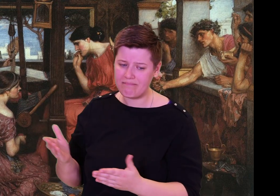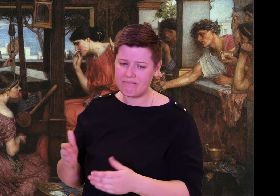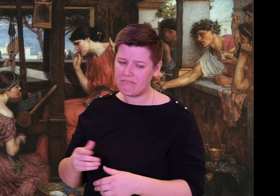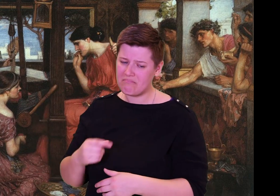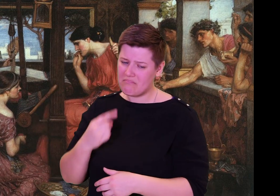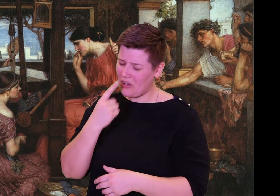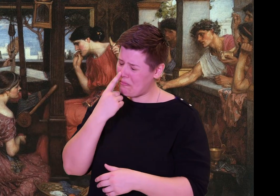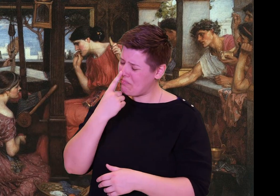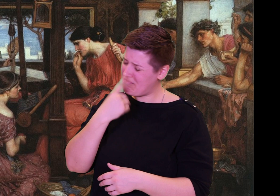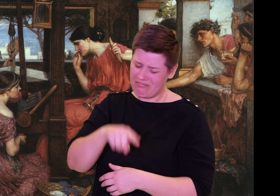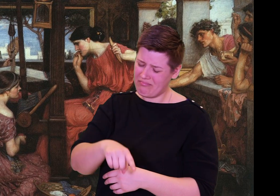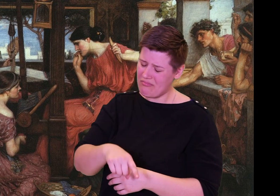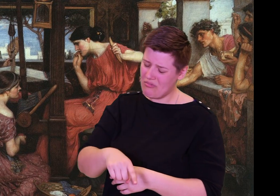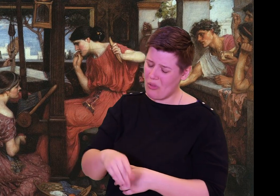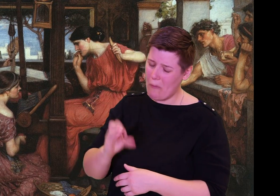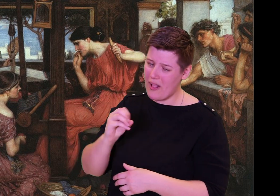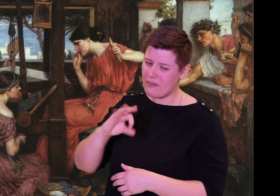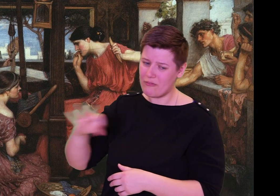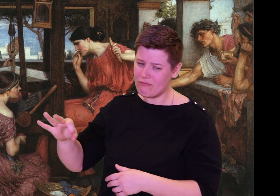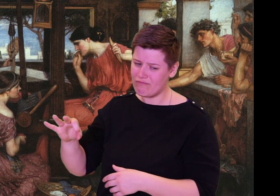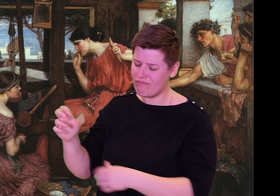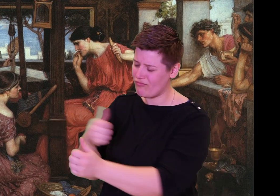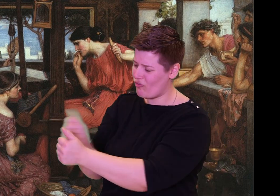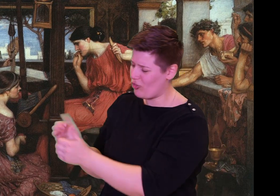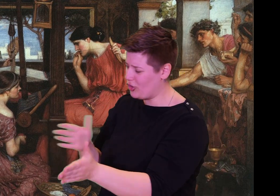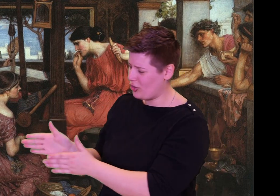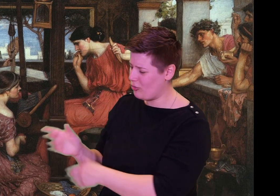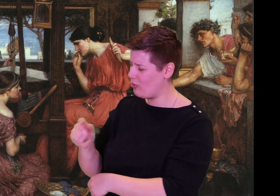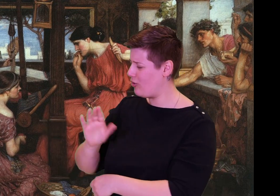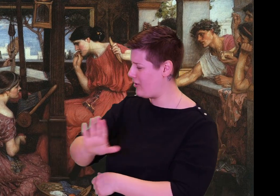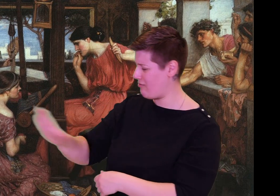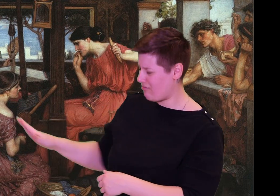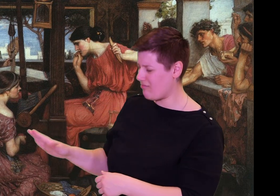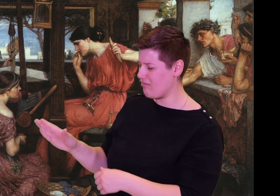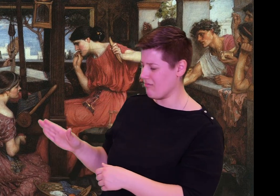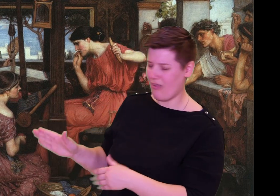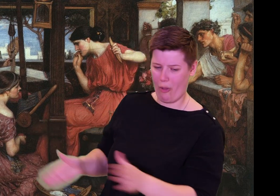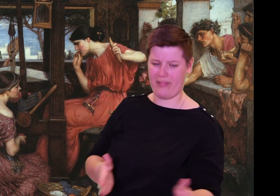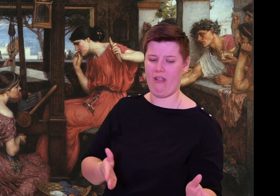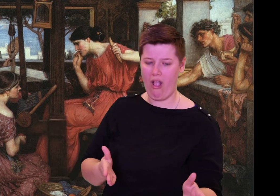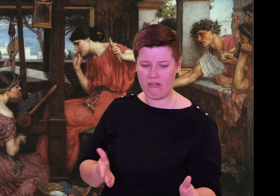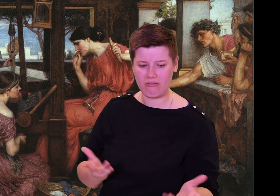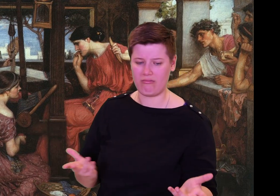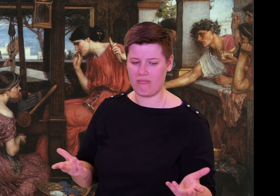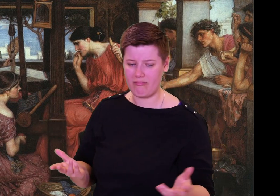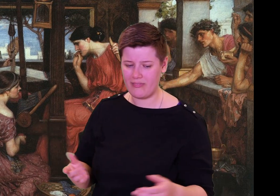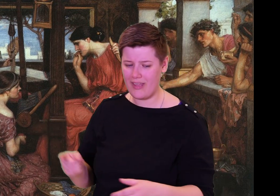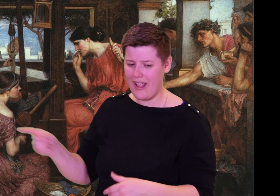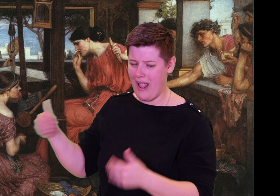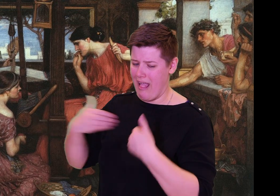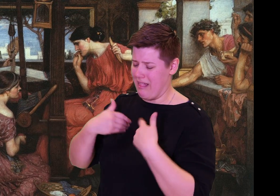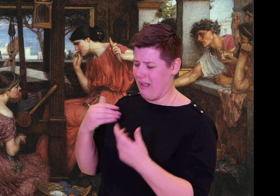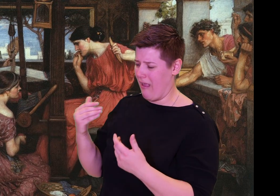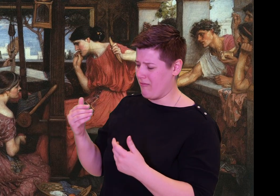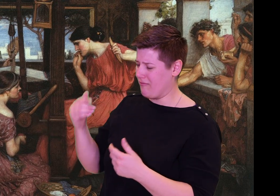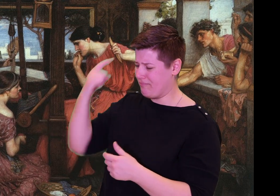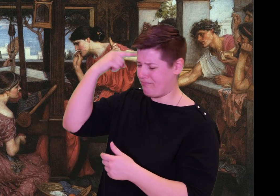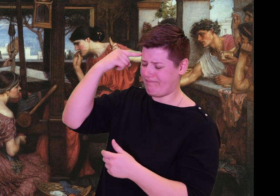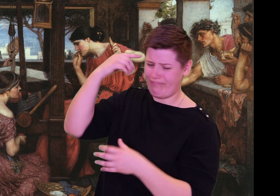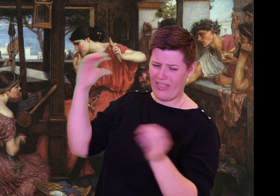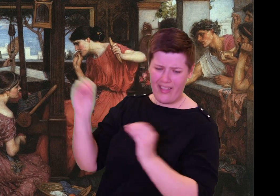Forget about those foolish suitors' plans. They have no brains and no morality.